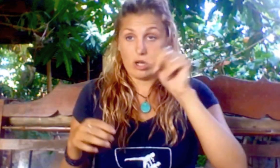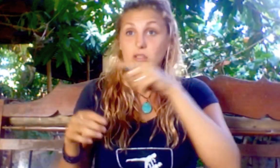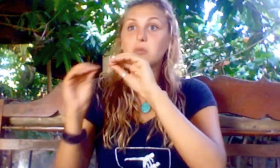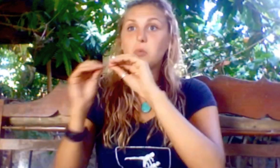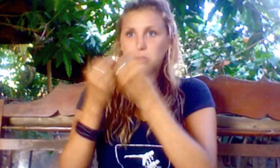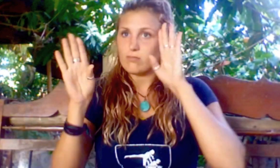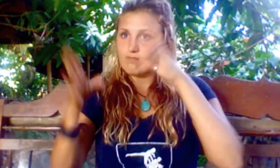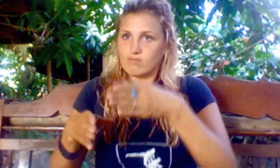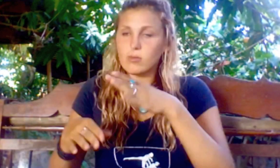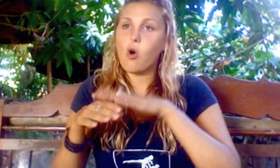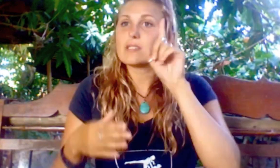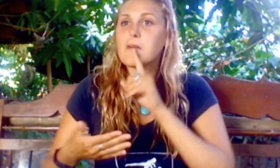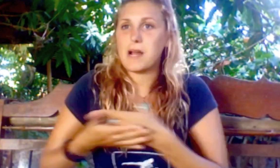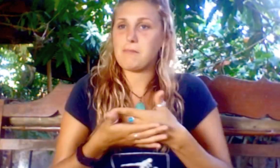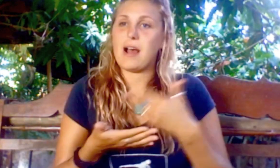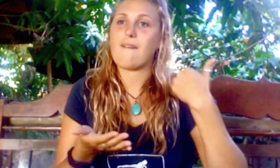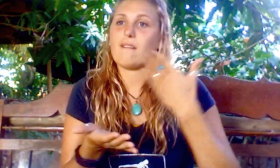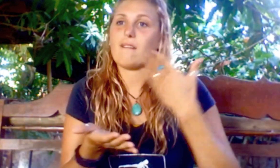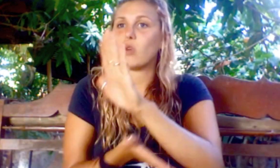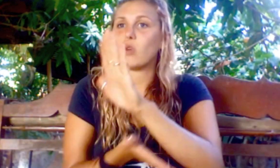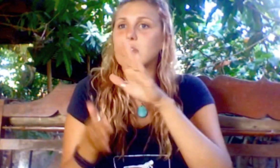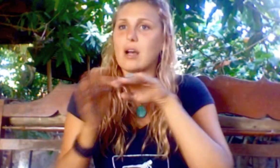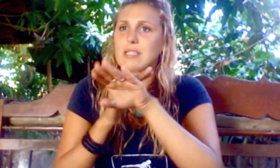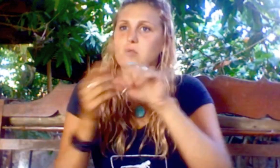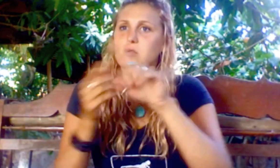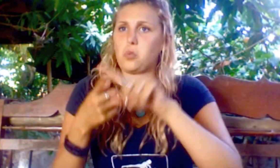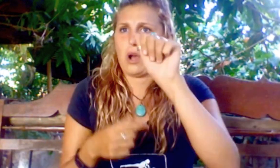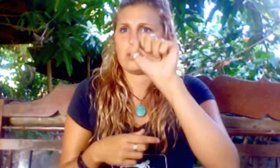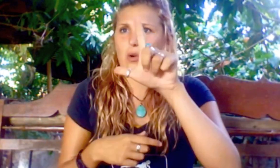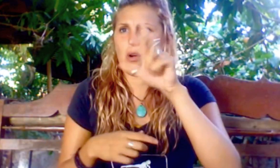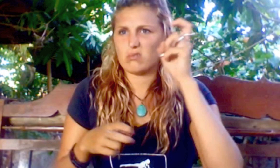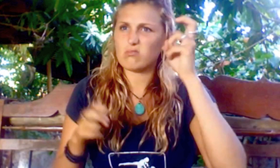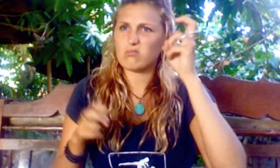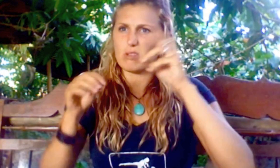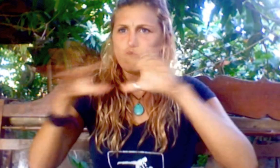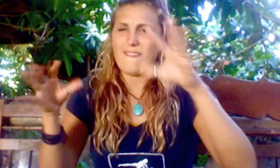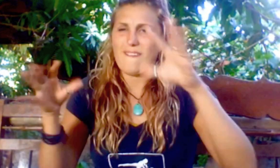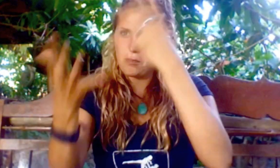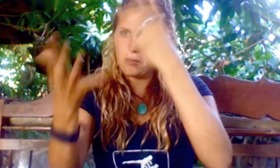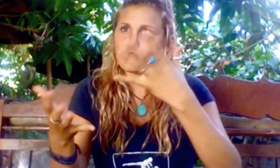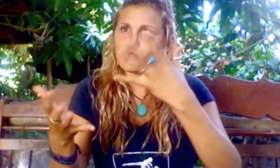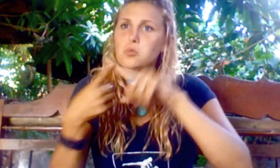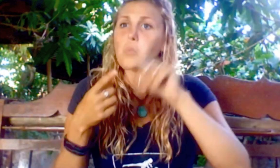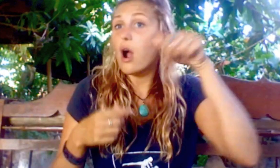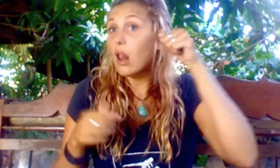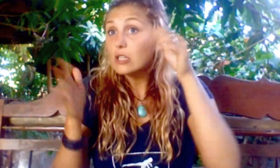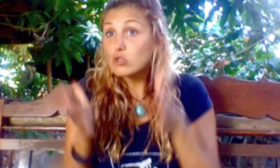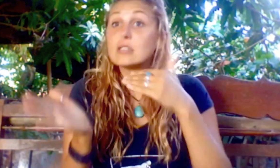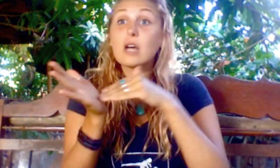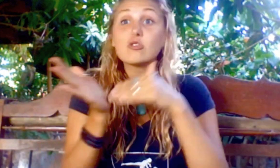an organization that focus on ensuring that Deaf babies have access to ASL. Plus, spread information to audiologists, doctors,